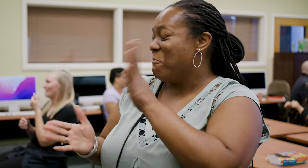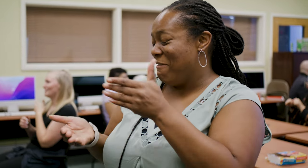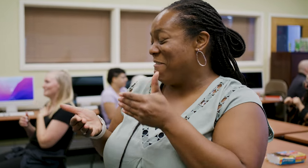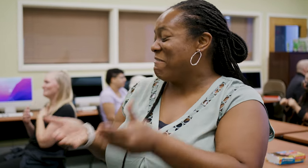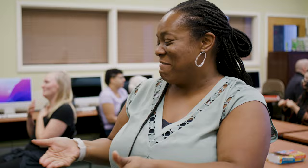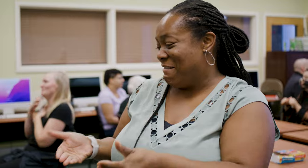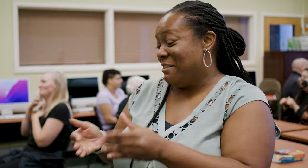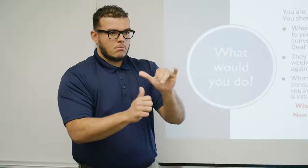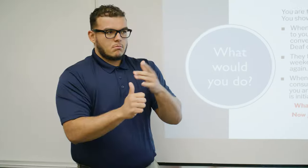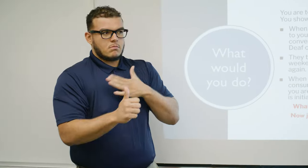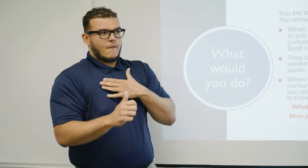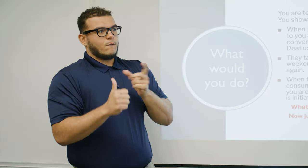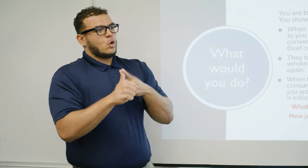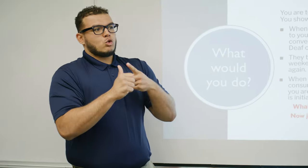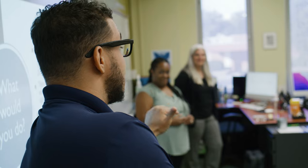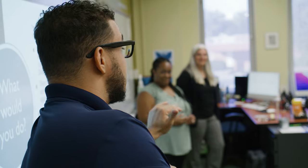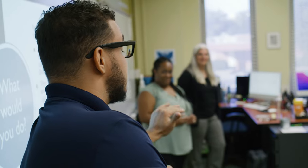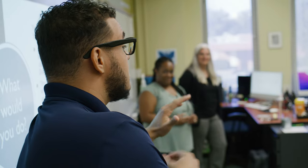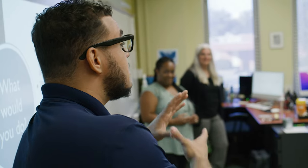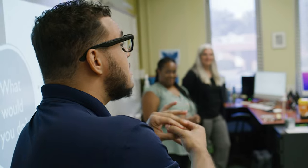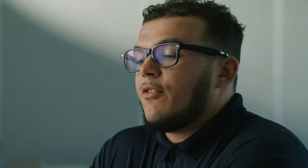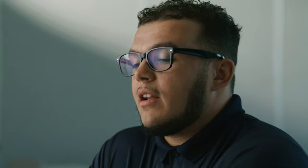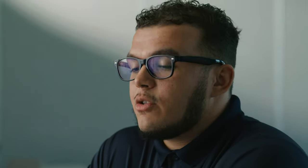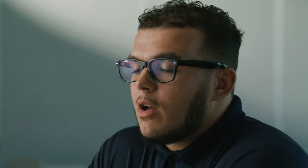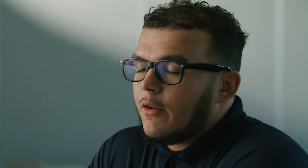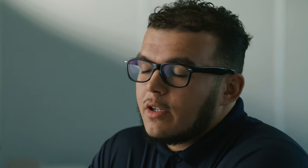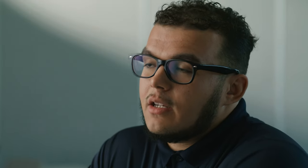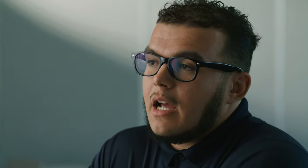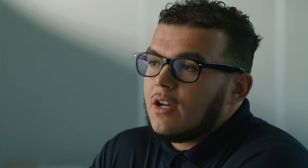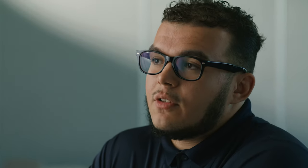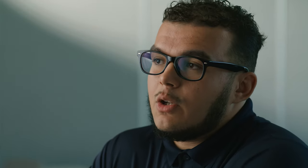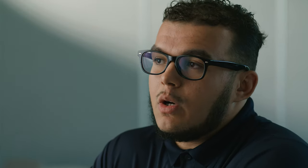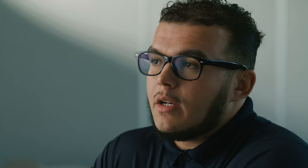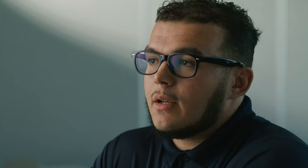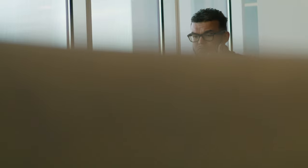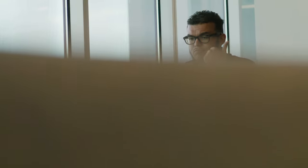They were able to provide me all the tools and resources that I needed. If I had to do it all over again. I definitely would.